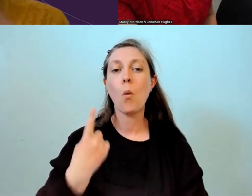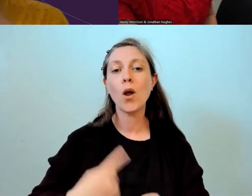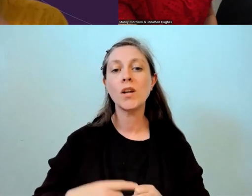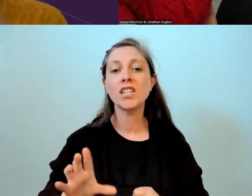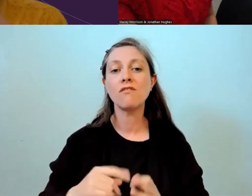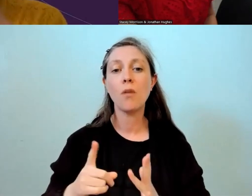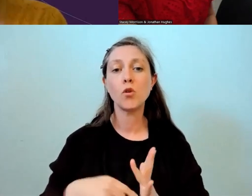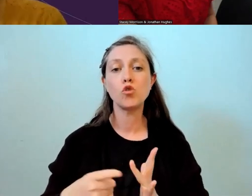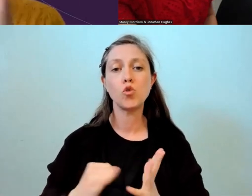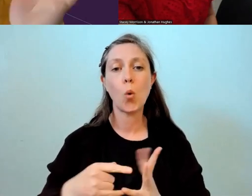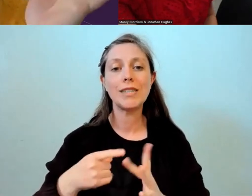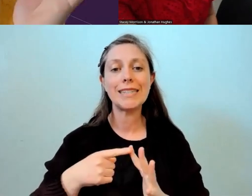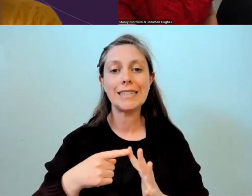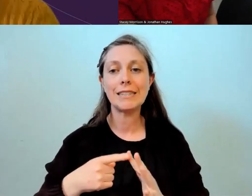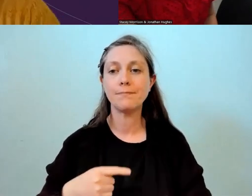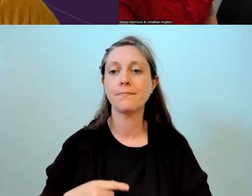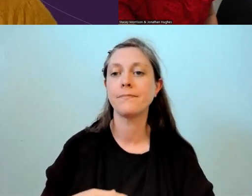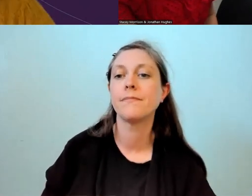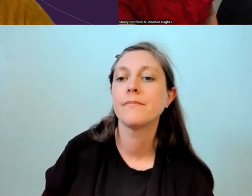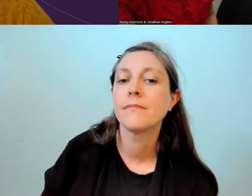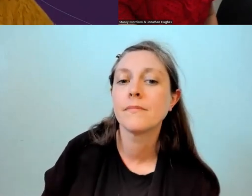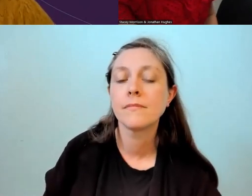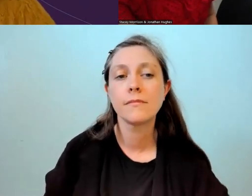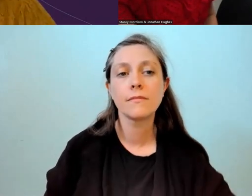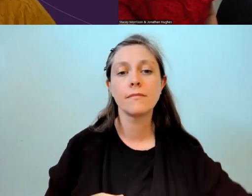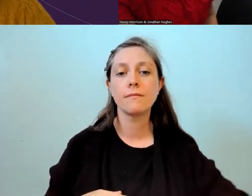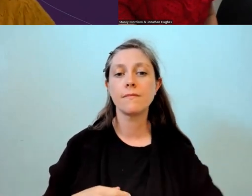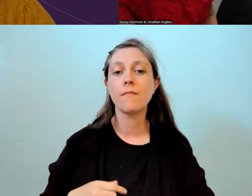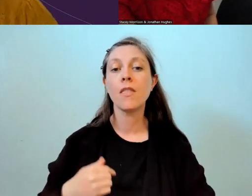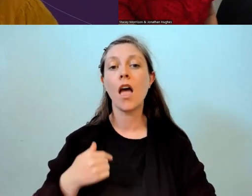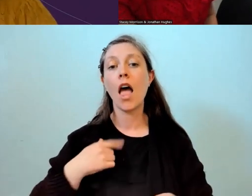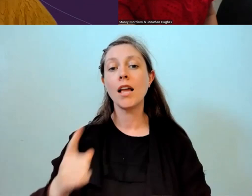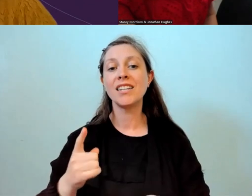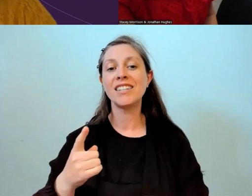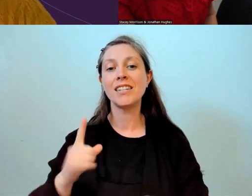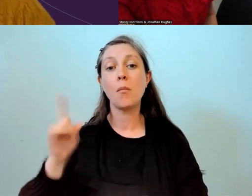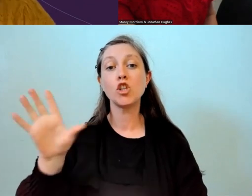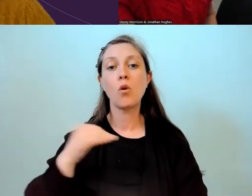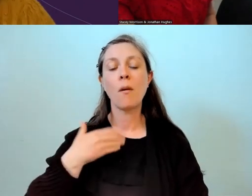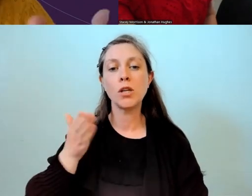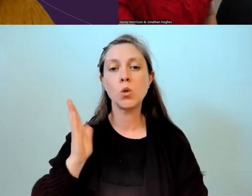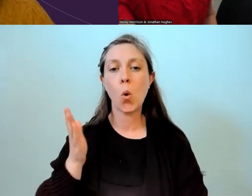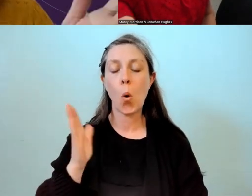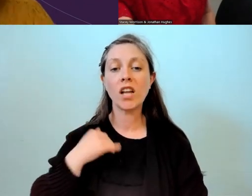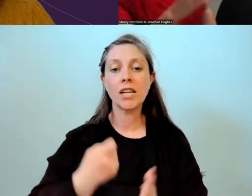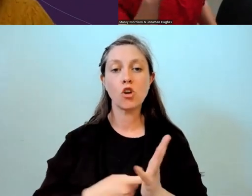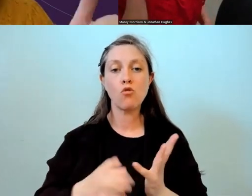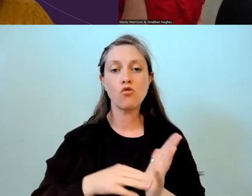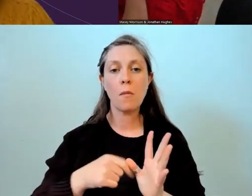Josie is a principal in a kura, and she has rumaki from years one to eight,